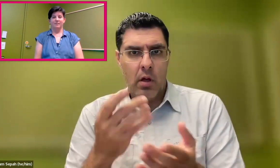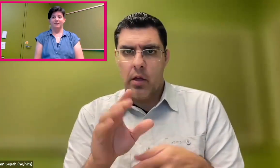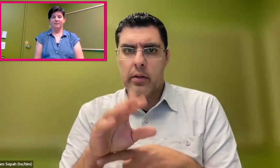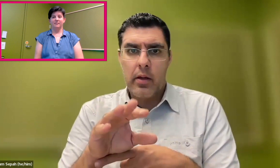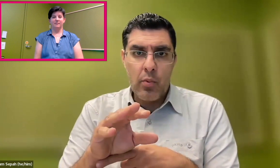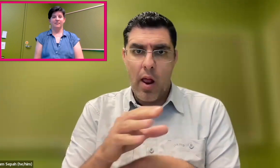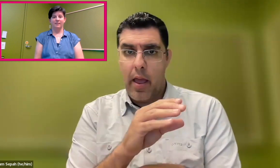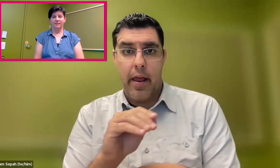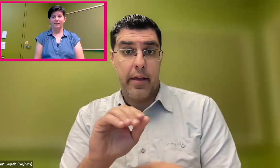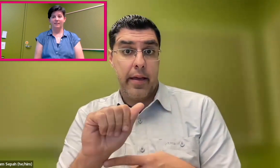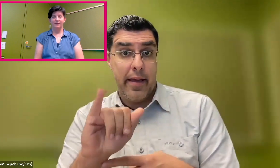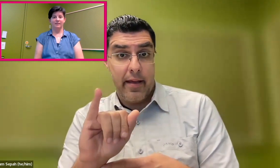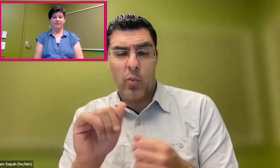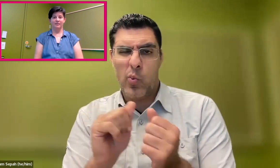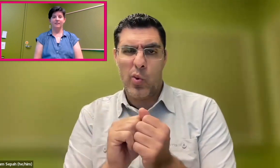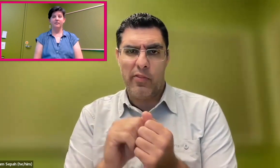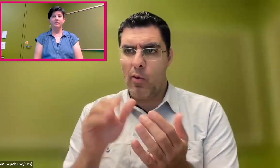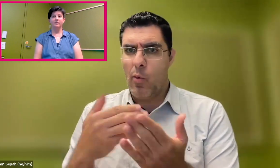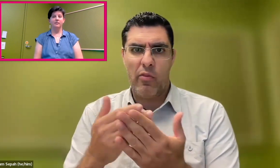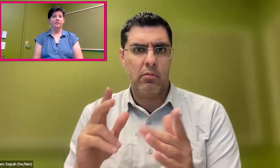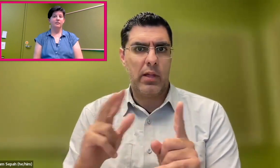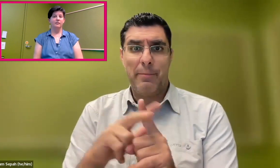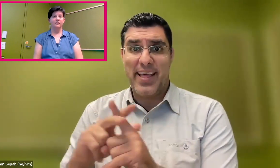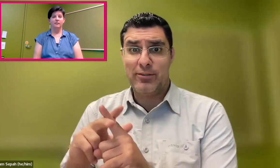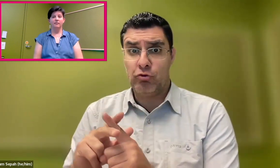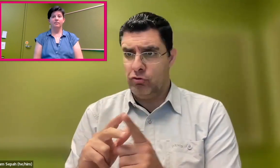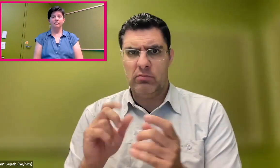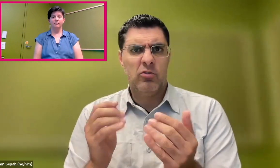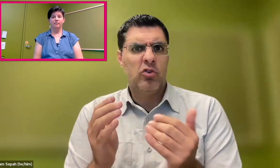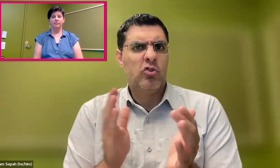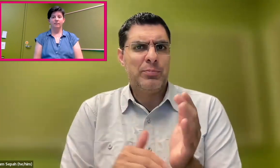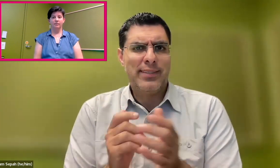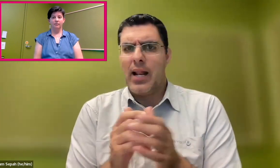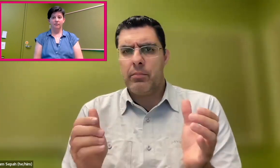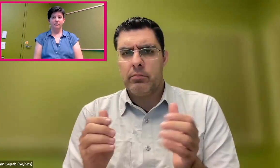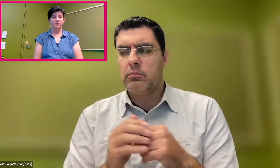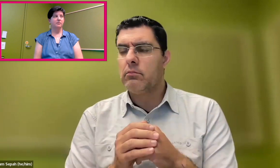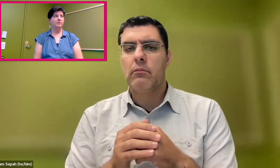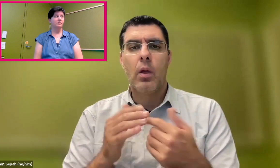And they thought that with the camera and with AI and all the applications,